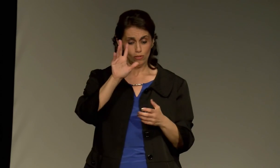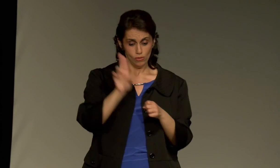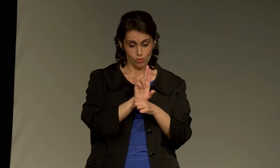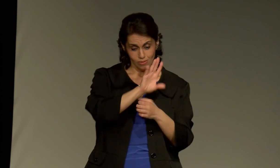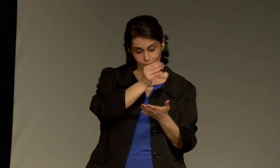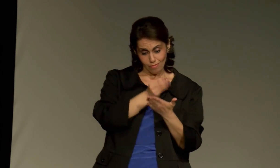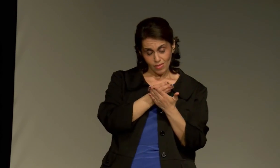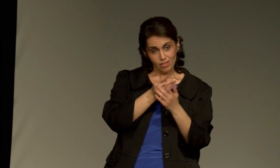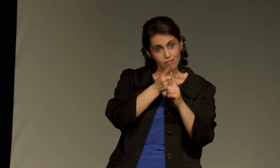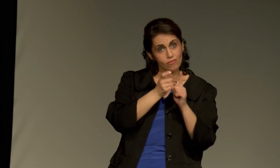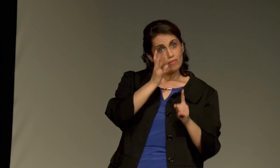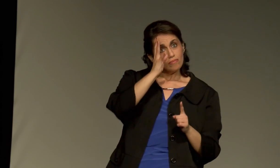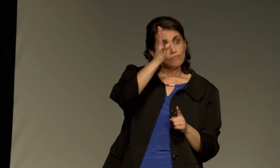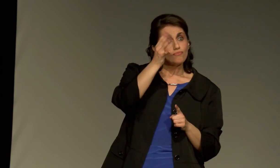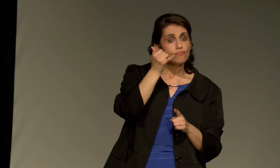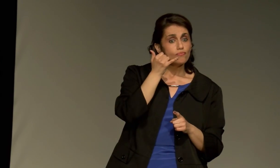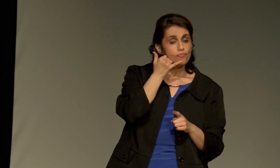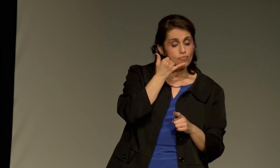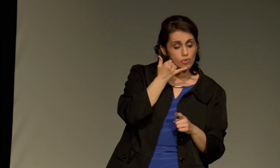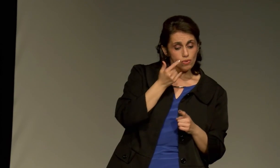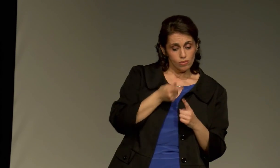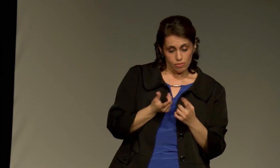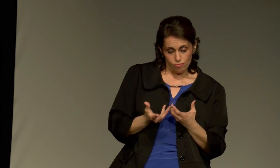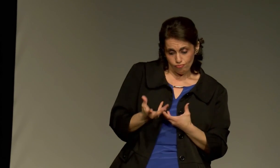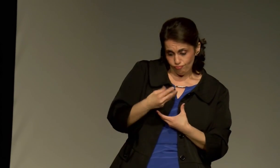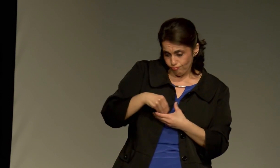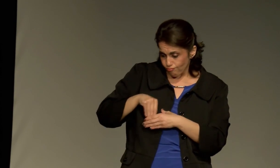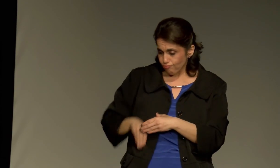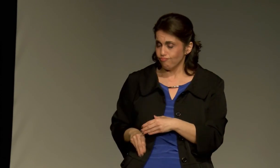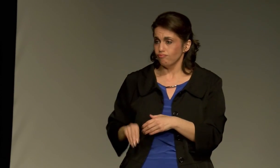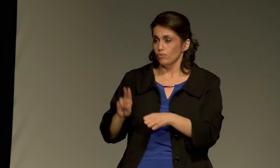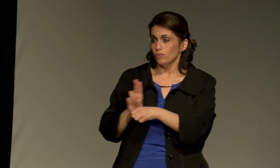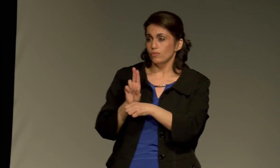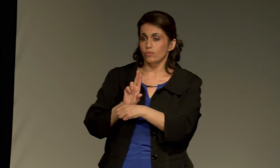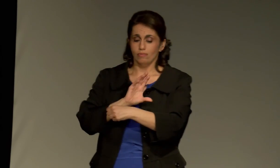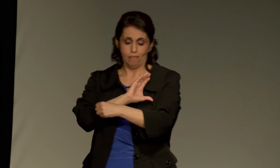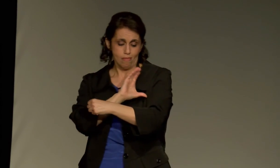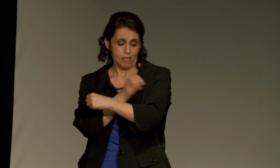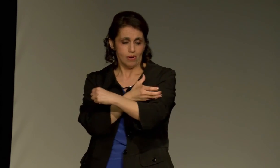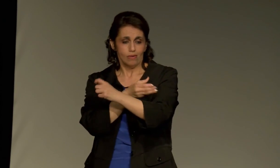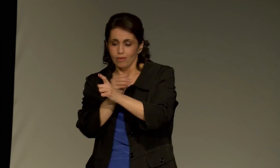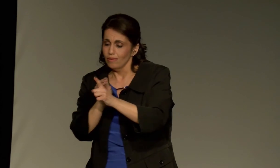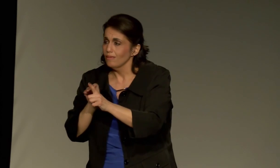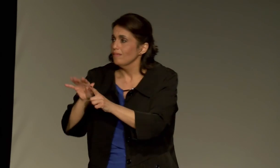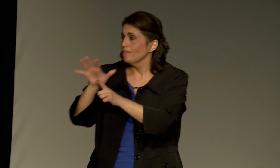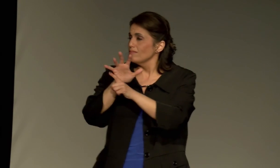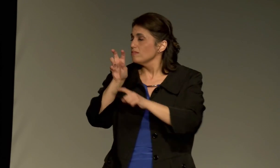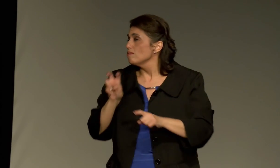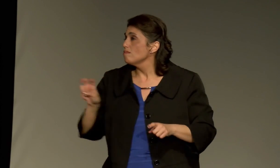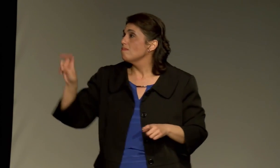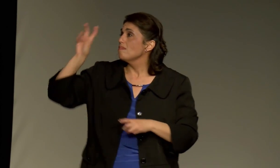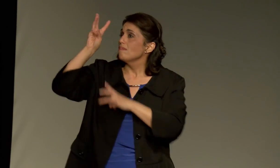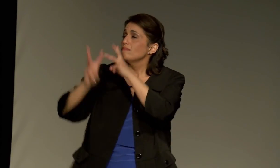He worked very hard using his money, his power, his influence.